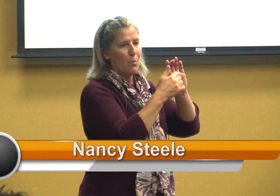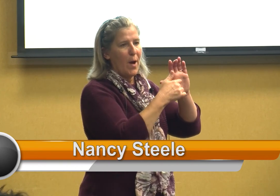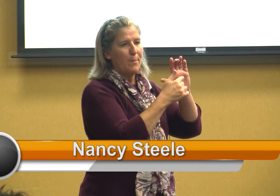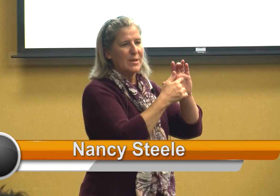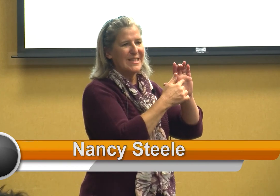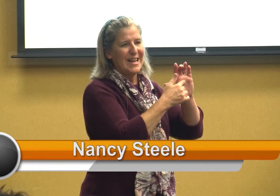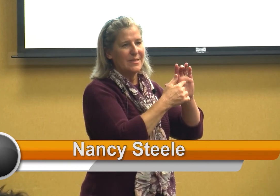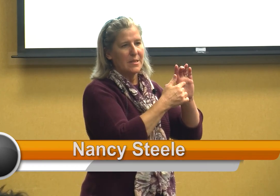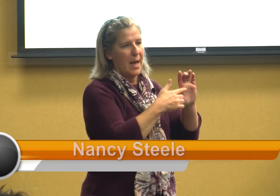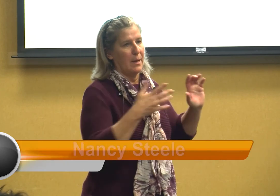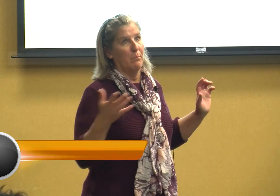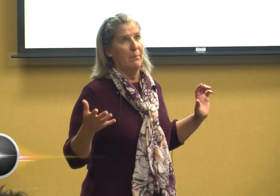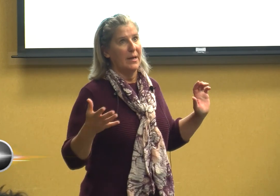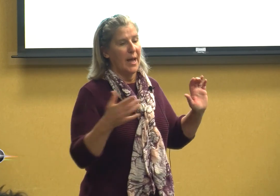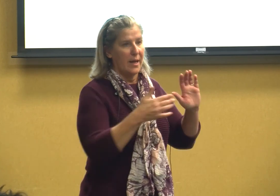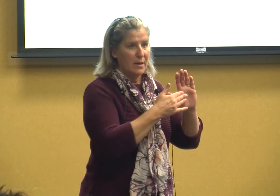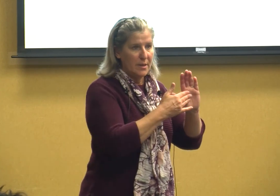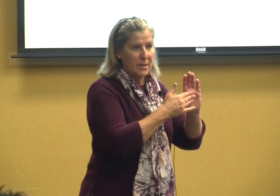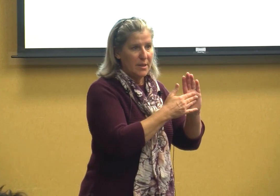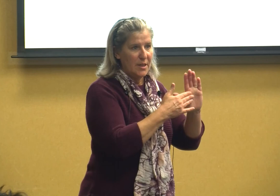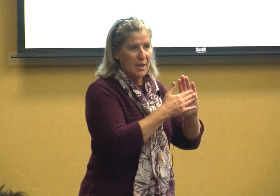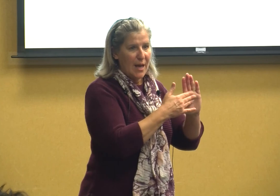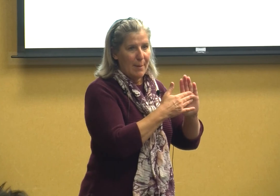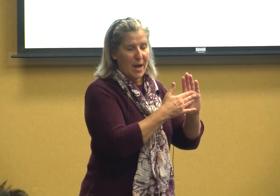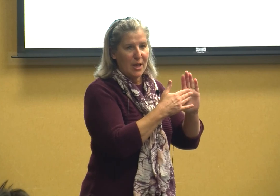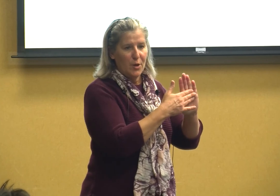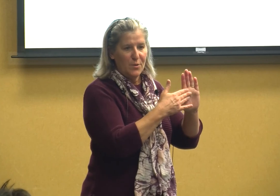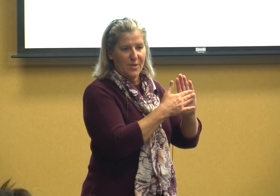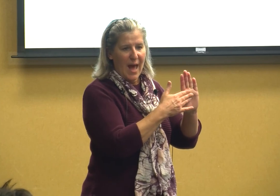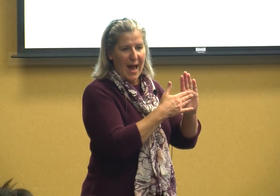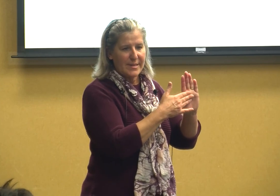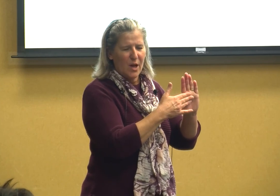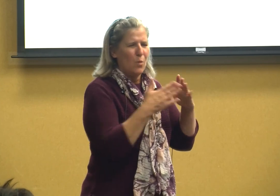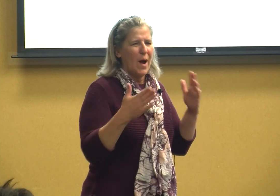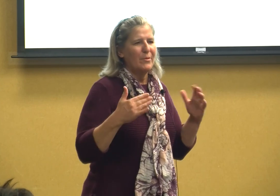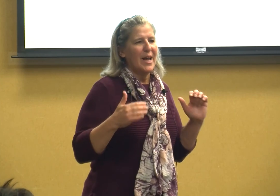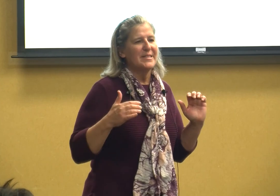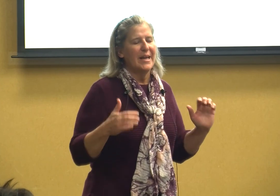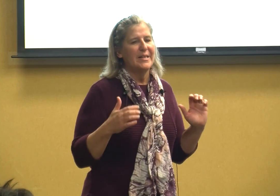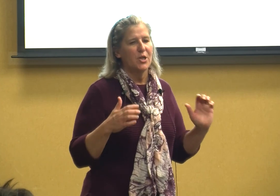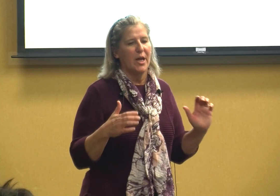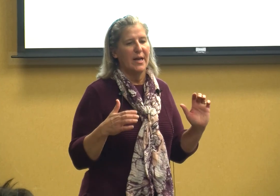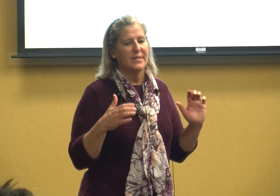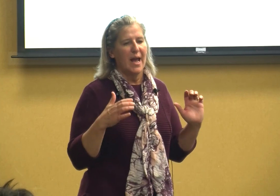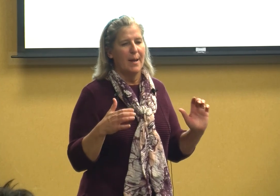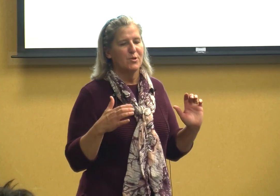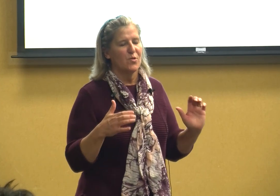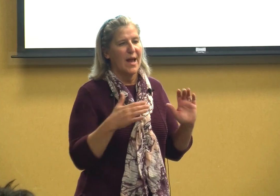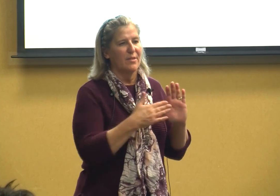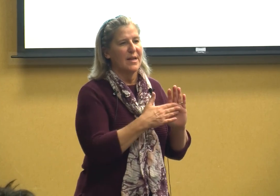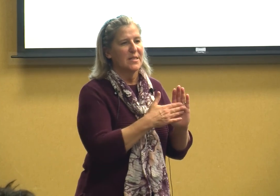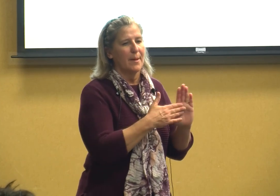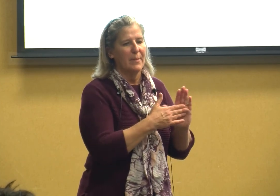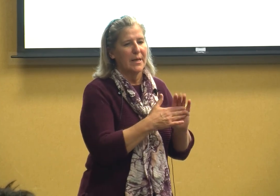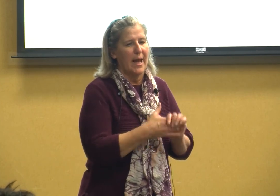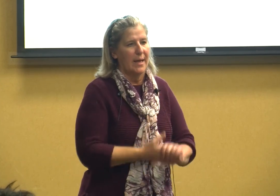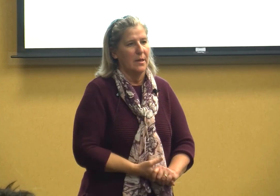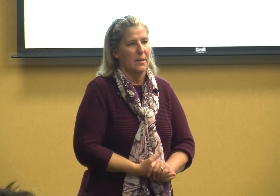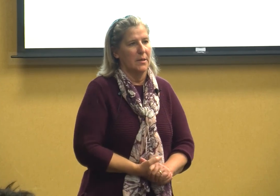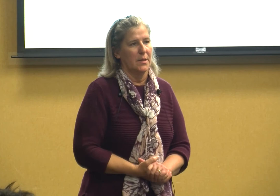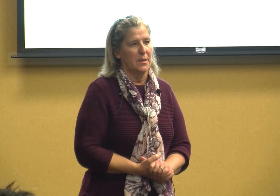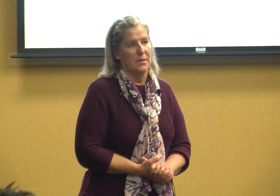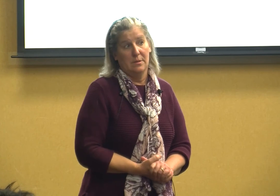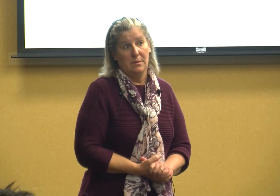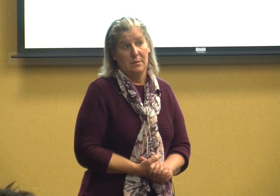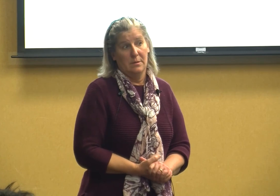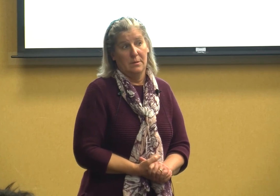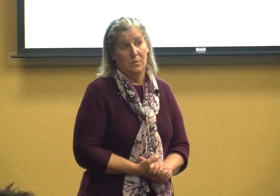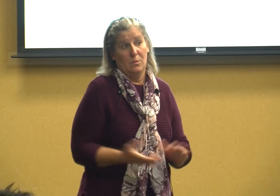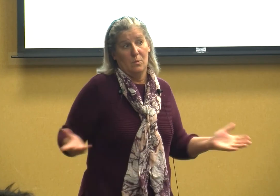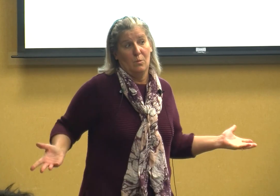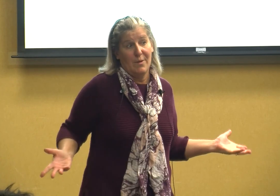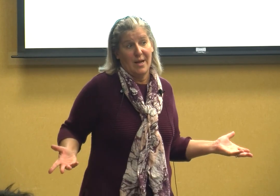represents like Monday I might use that why would I teach kids abstract things like Monday why would